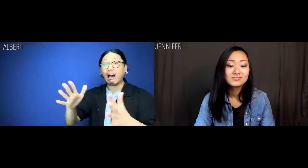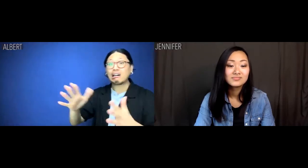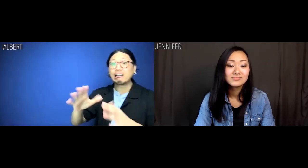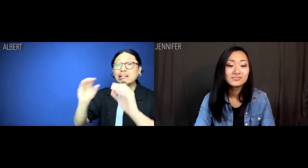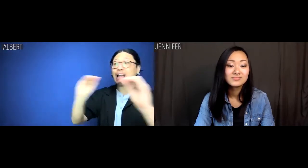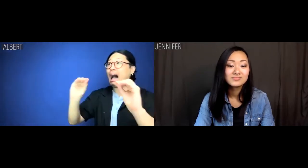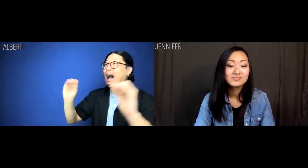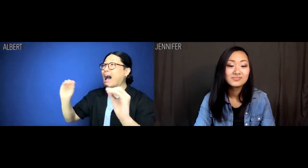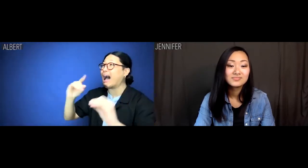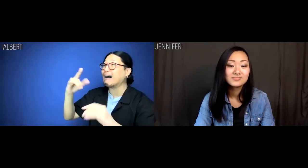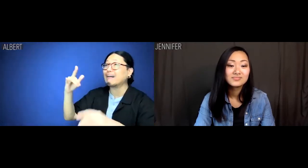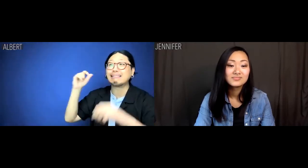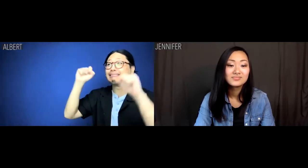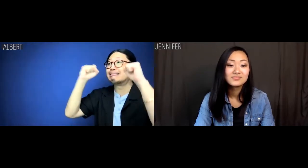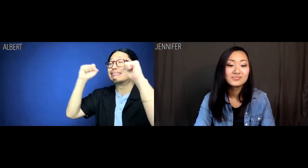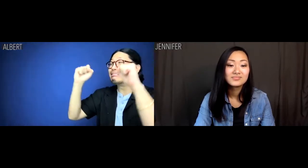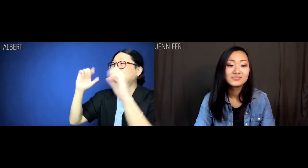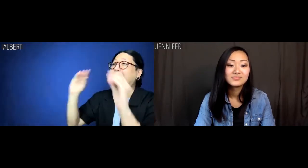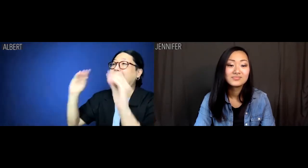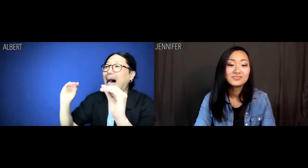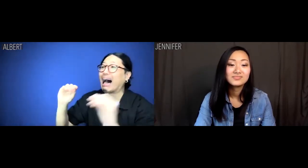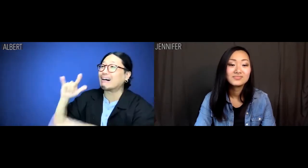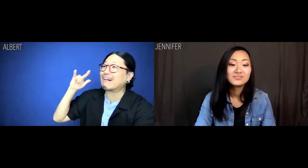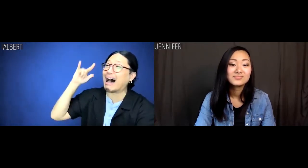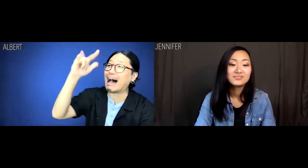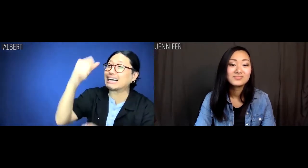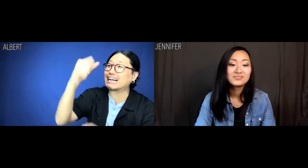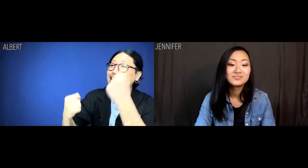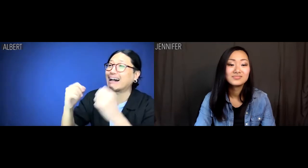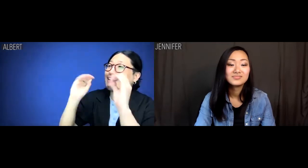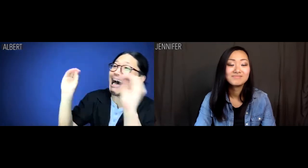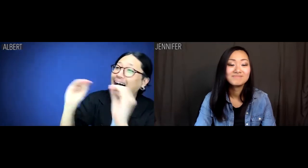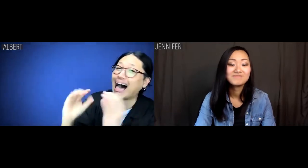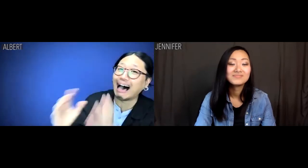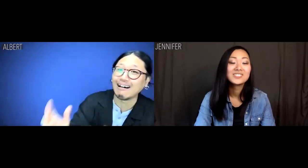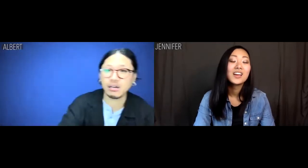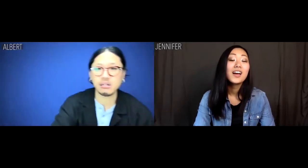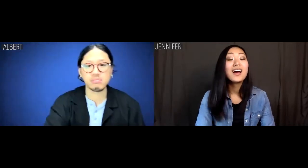"Oh, my God. There's nobody flying the plane!"